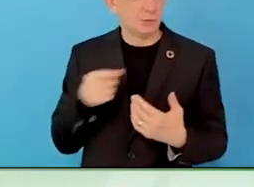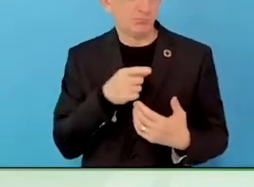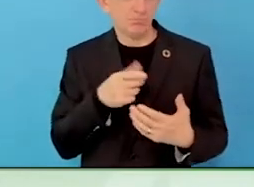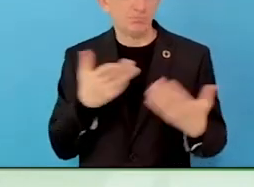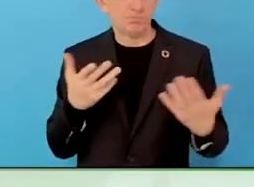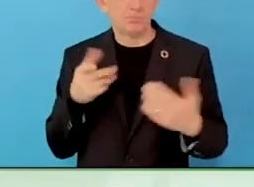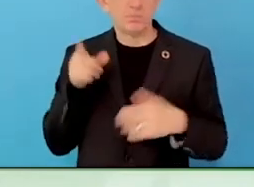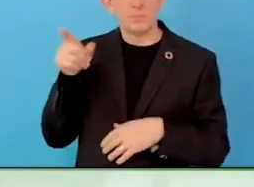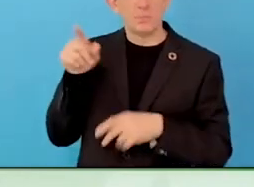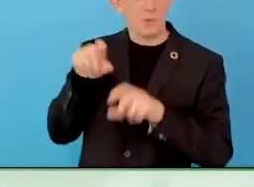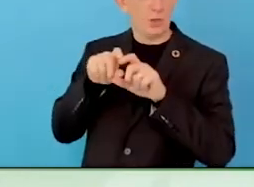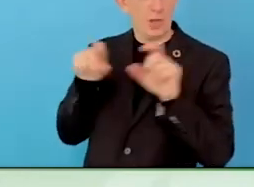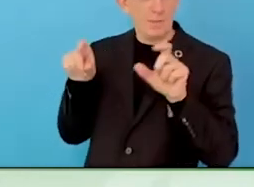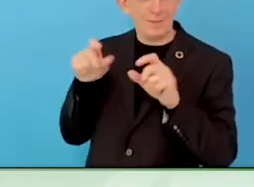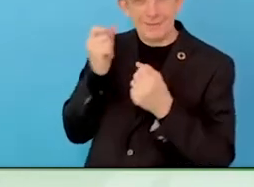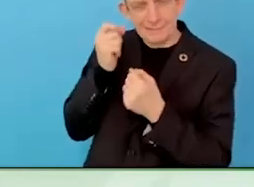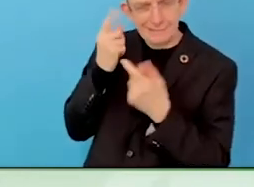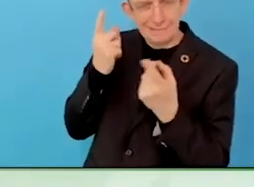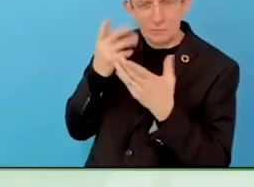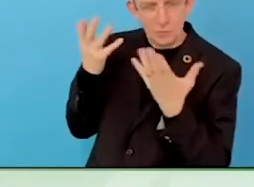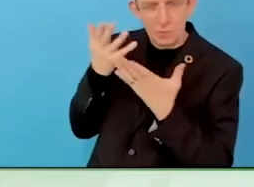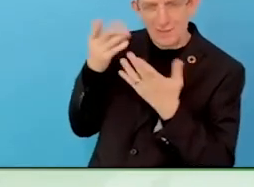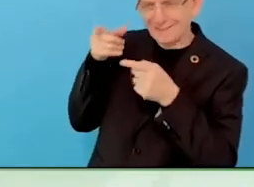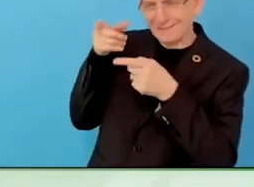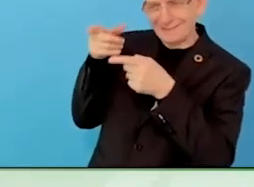I think like this.